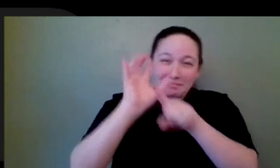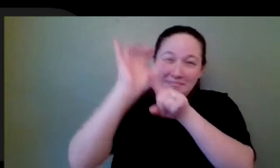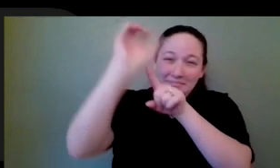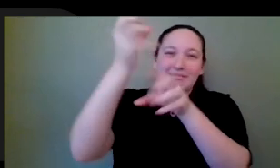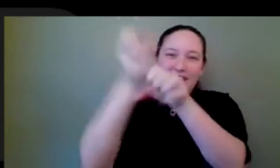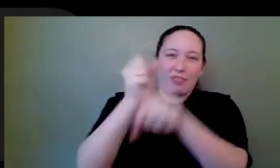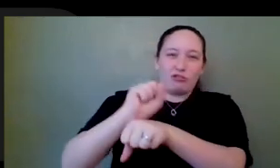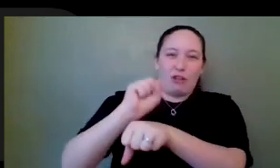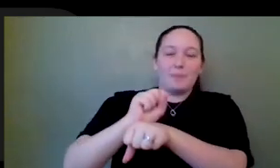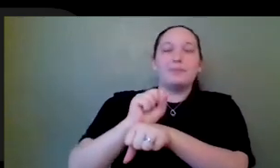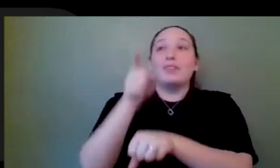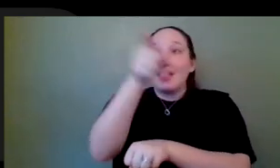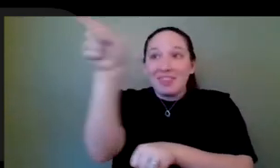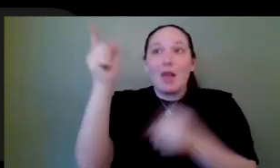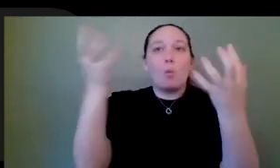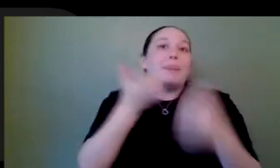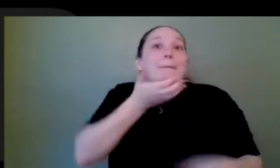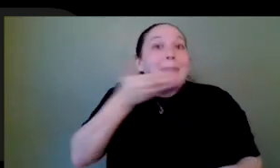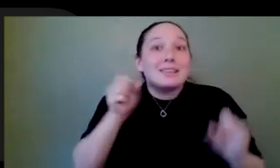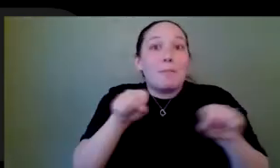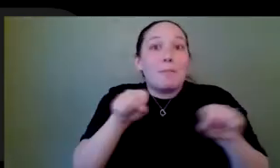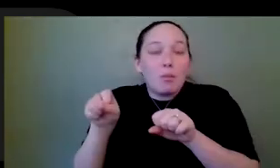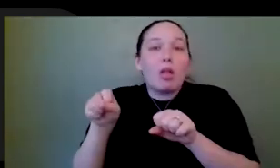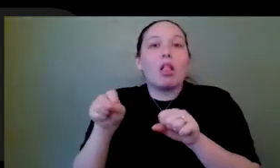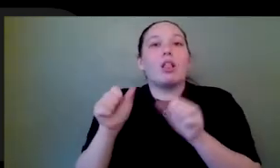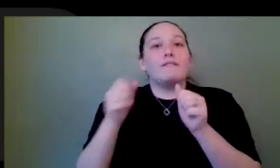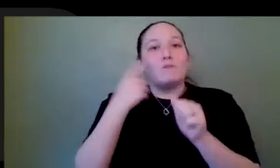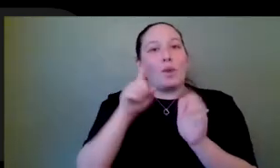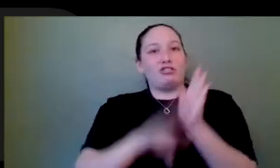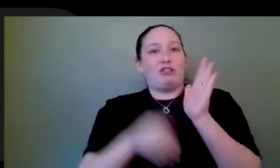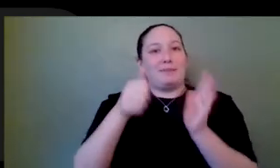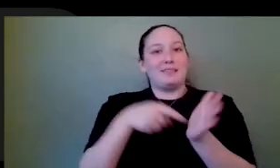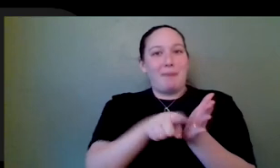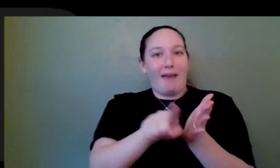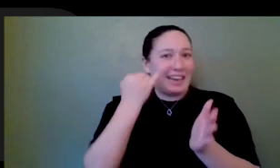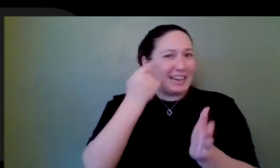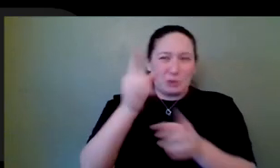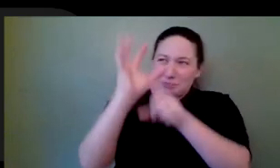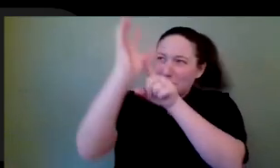get for as cheap as we can pay. And if you're the closest to the top, you've got more, more advantage than somebody who isn't.